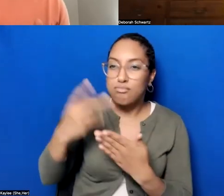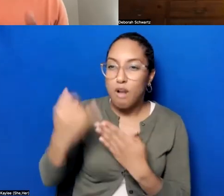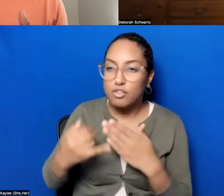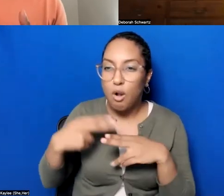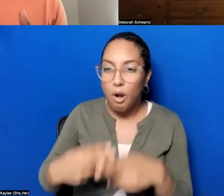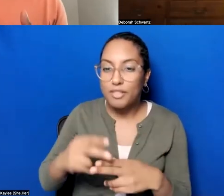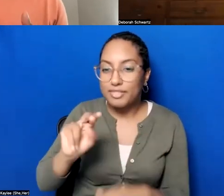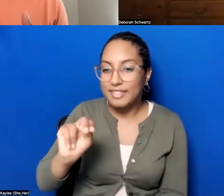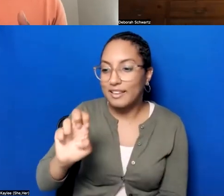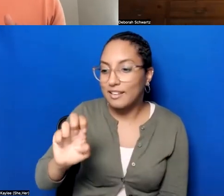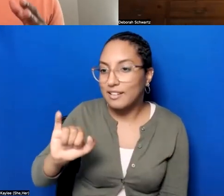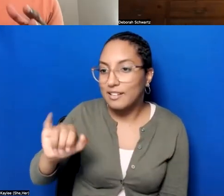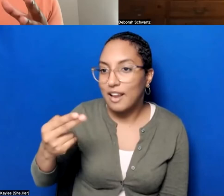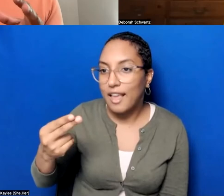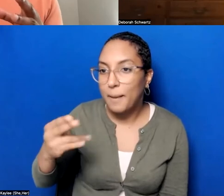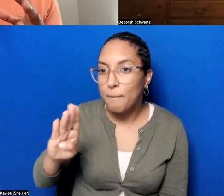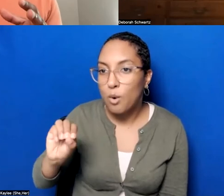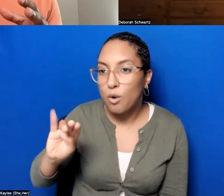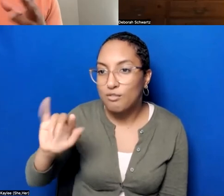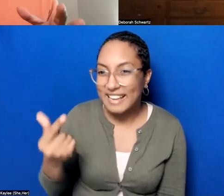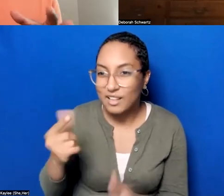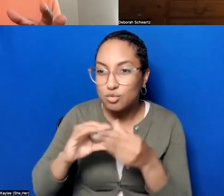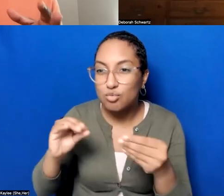like, the Queen's Memory Project, like- so they're, they're the libraries,